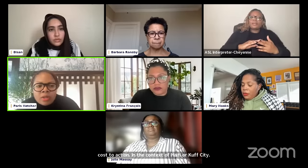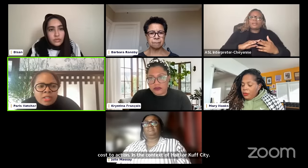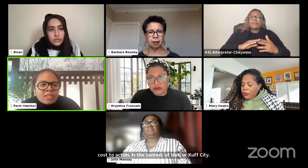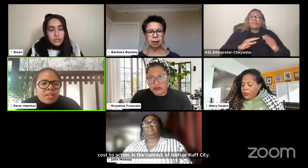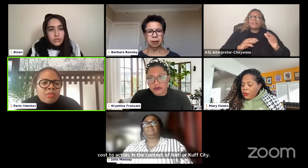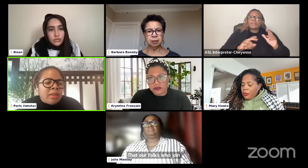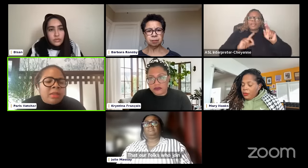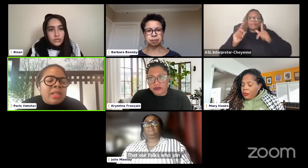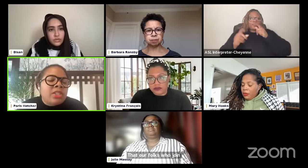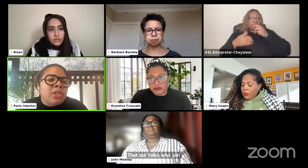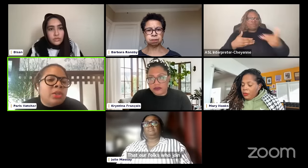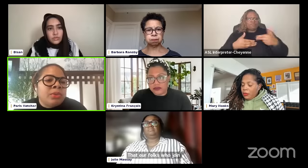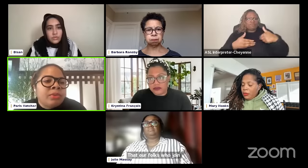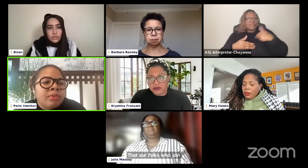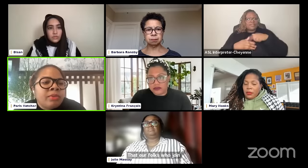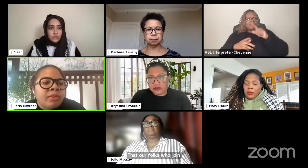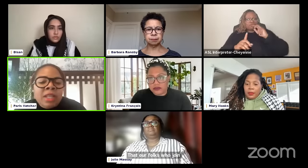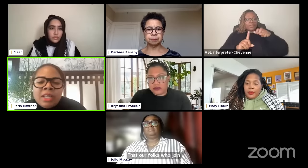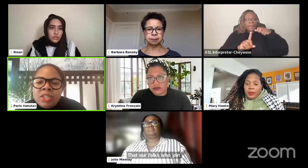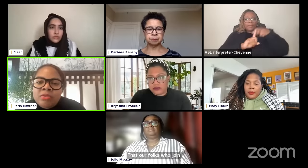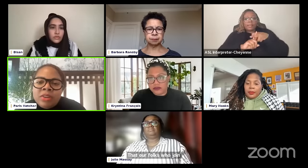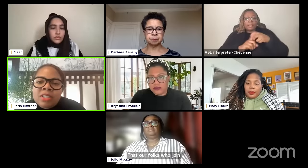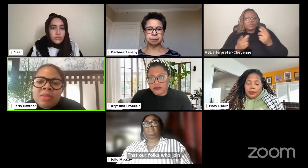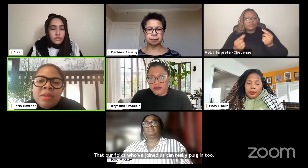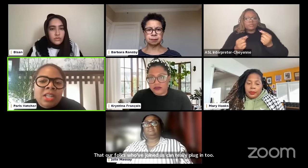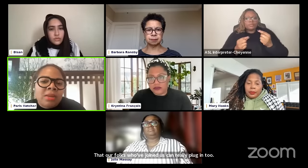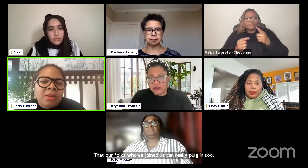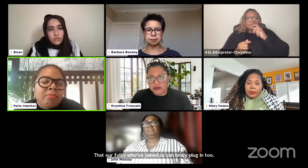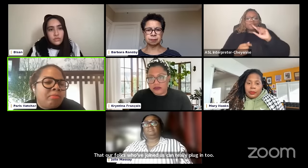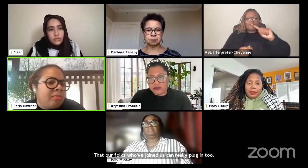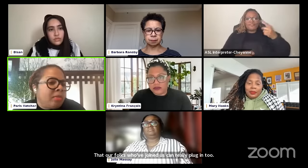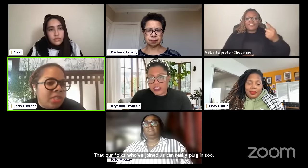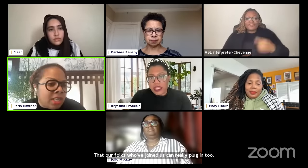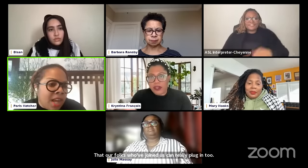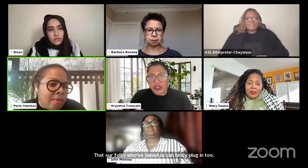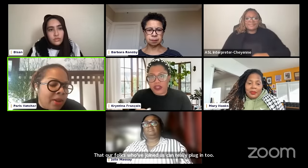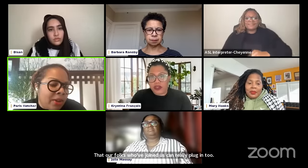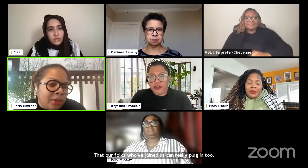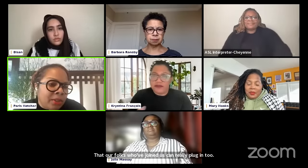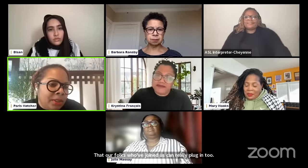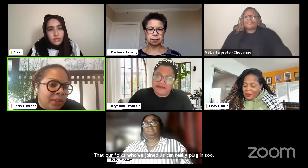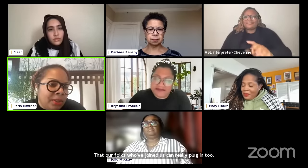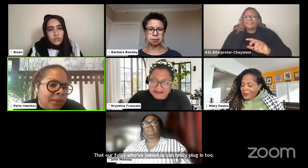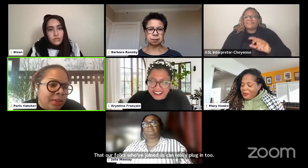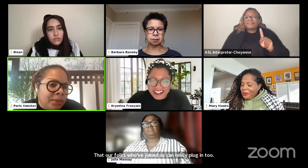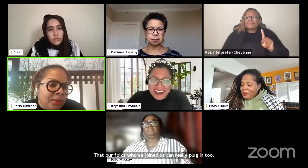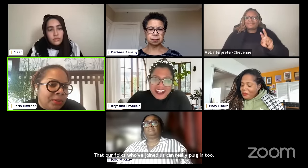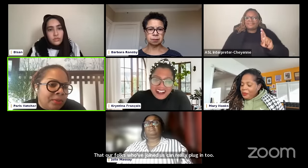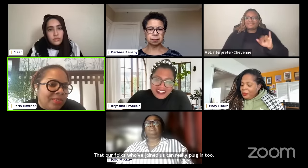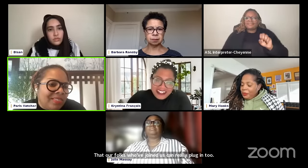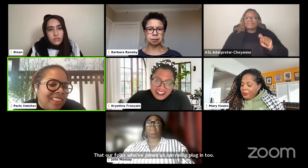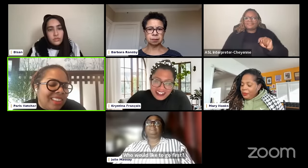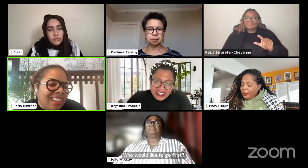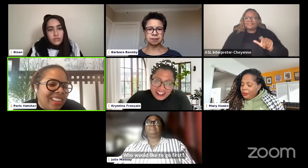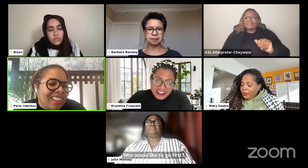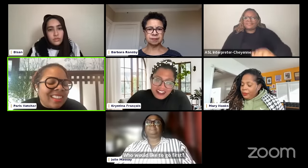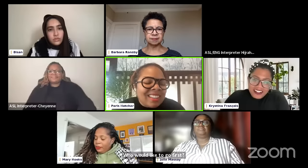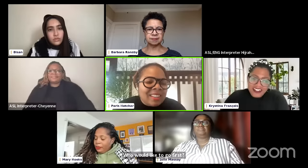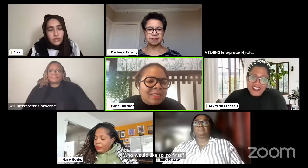joined us can really plug into who would like to go first let me actually Christina how about you